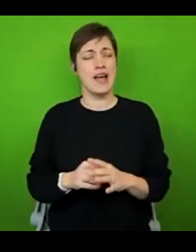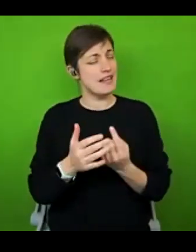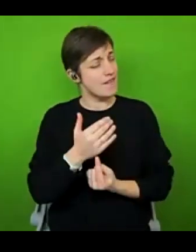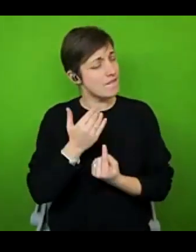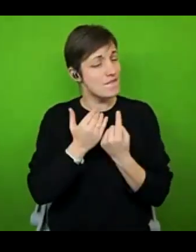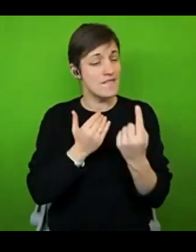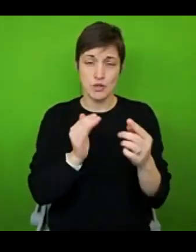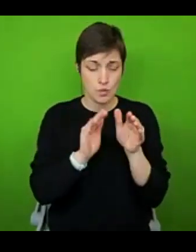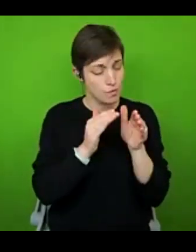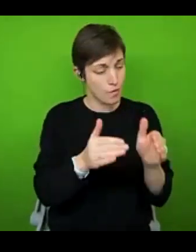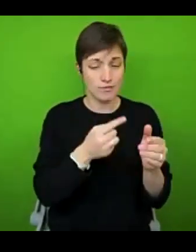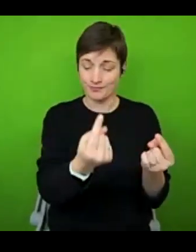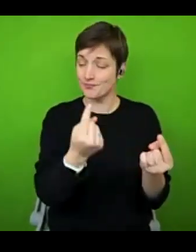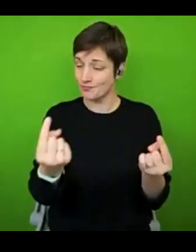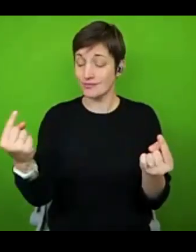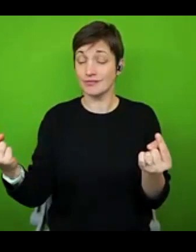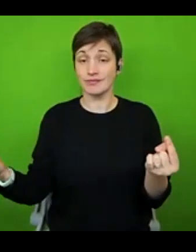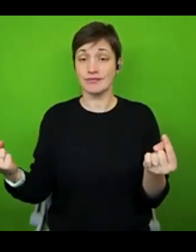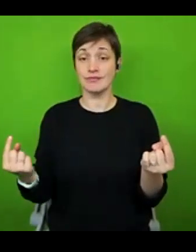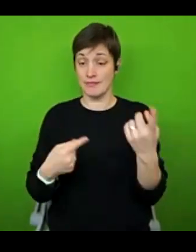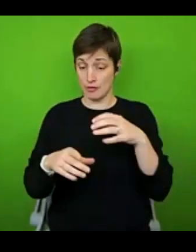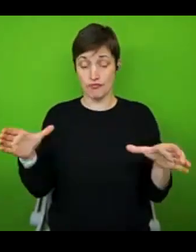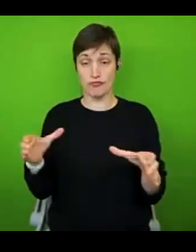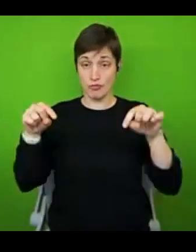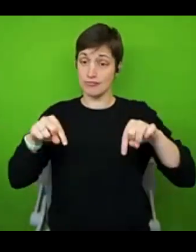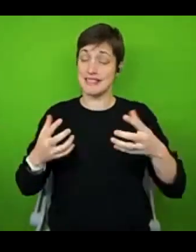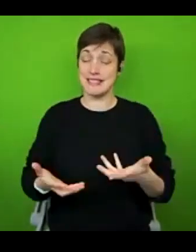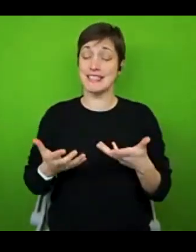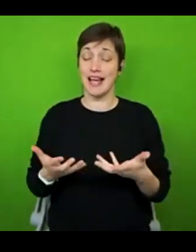And I would put money on the fact that even within this group of us here today, there will be wildly different